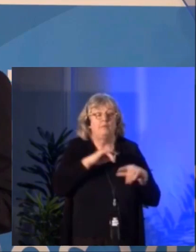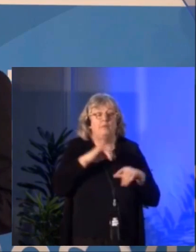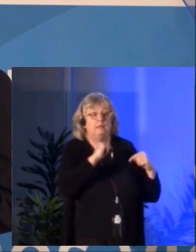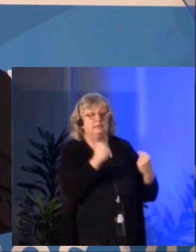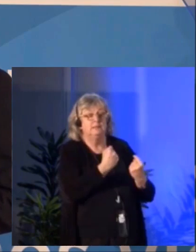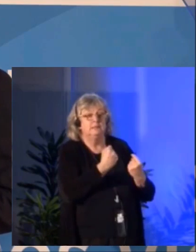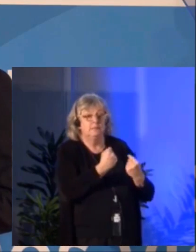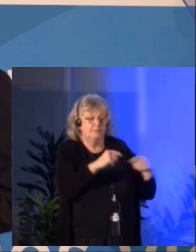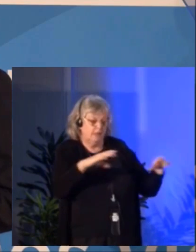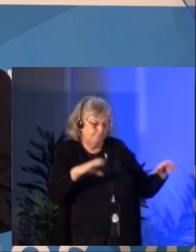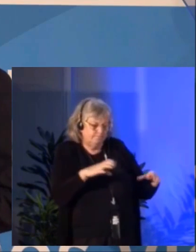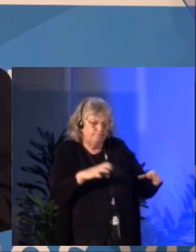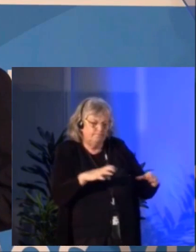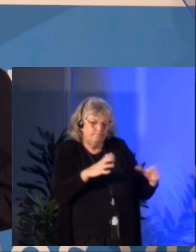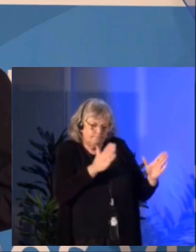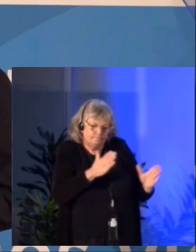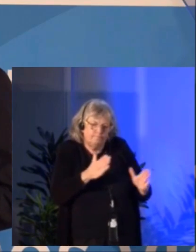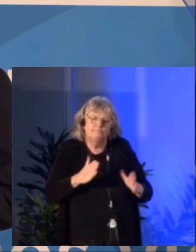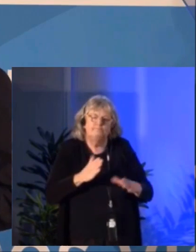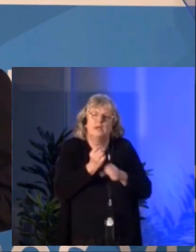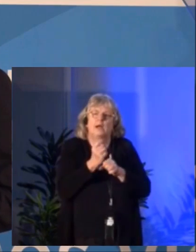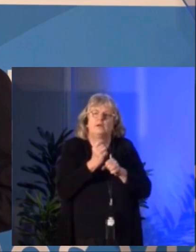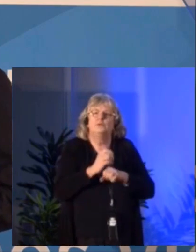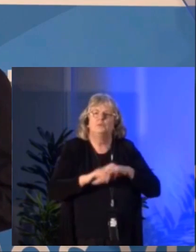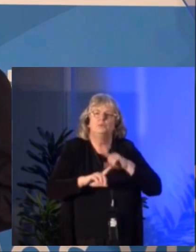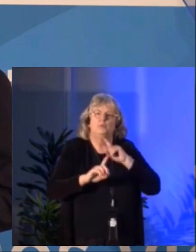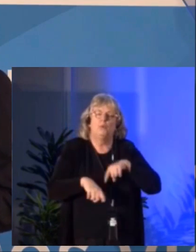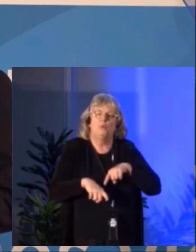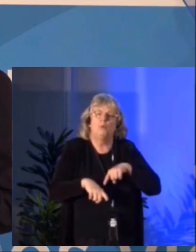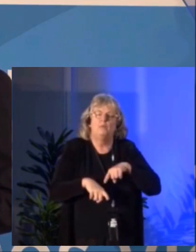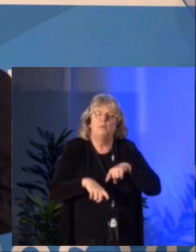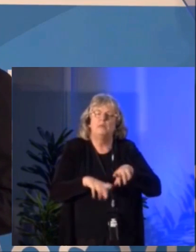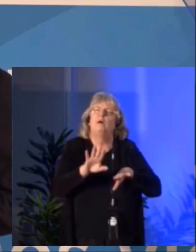on our annual report proposed that we use a photo of you